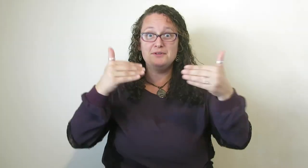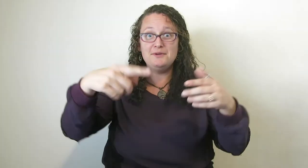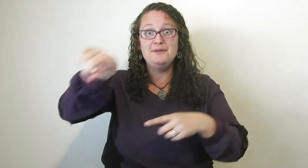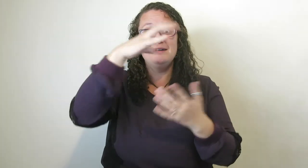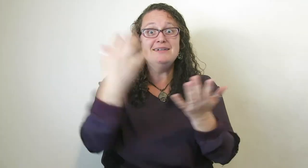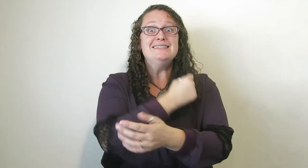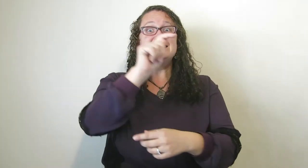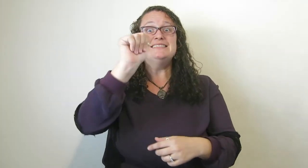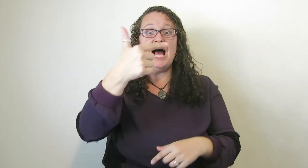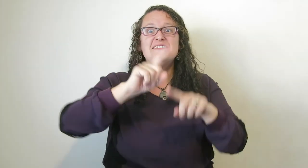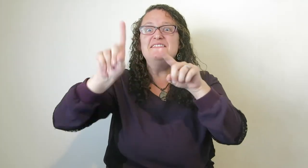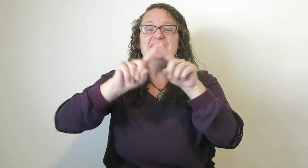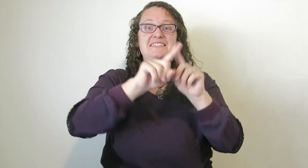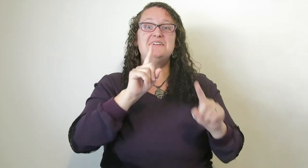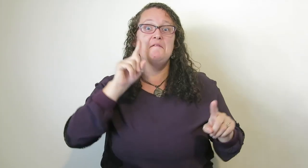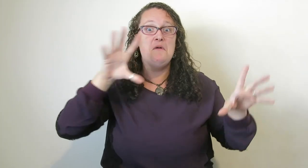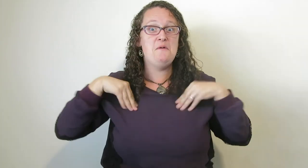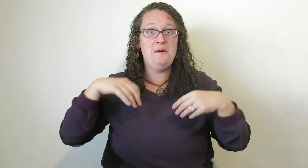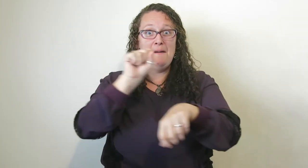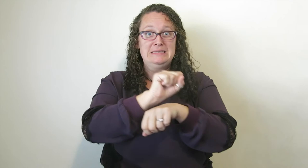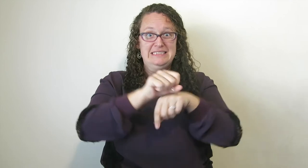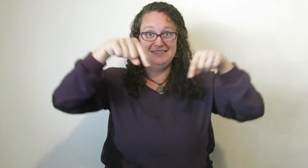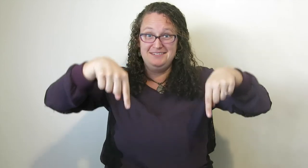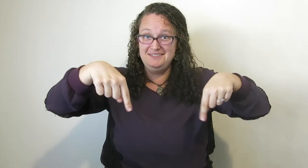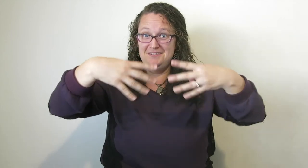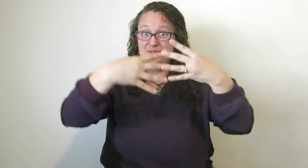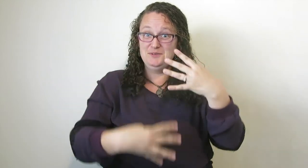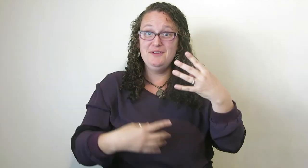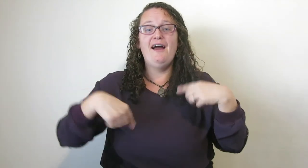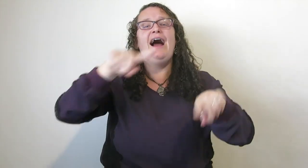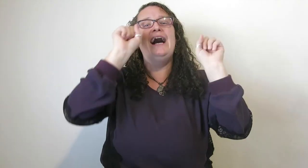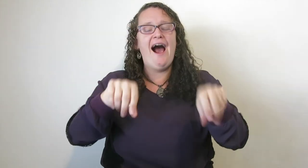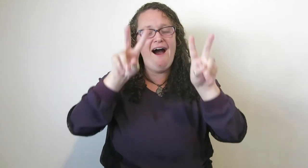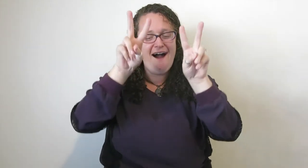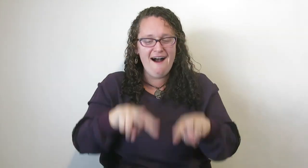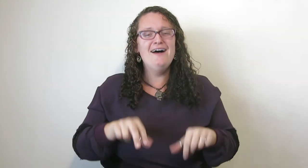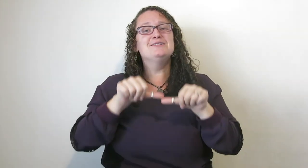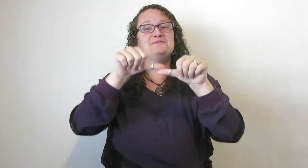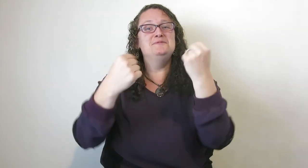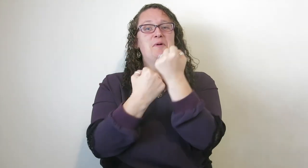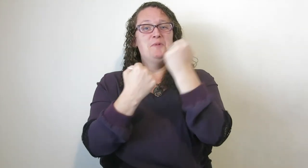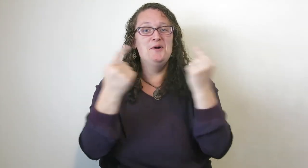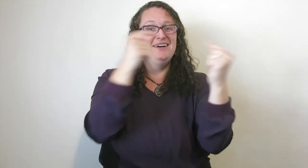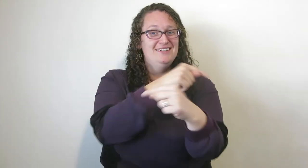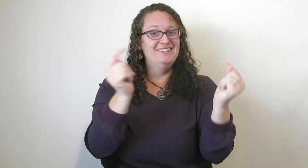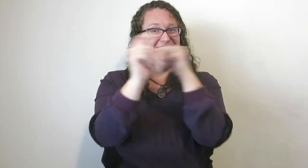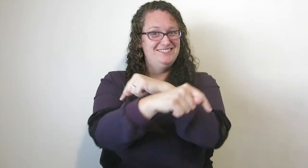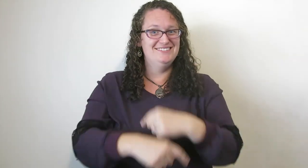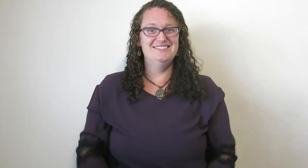Please also tag below Deaf-owned businesses you know of, so that we can all continue to support each other.